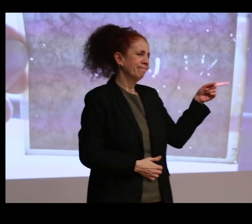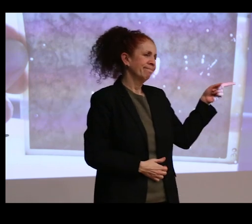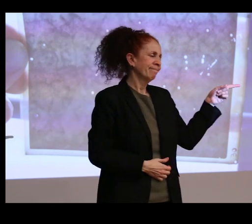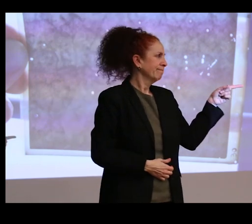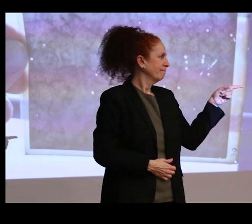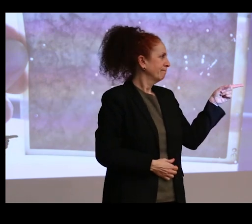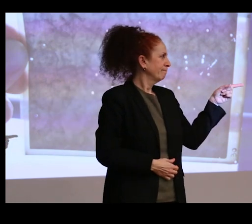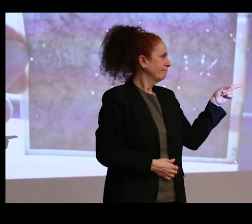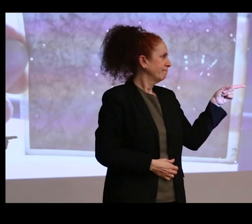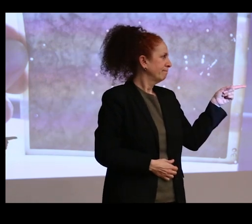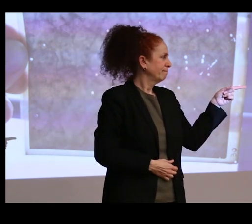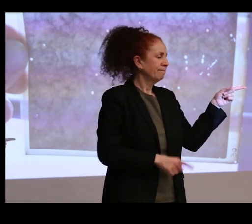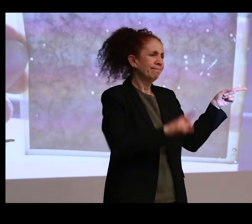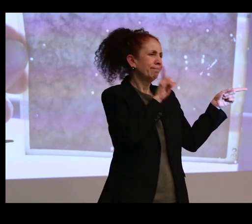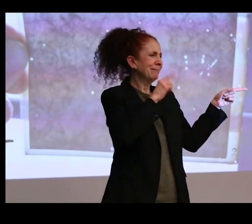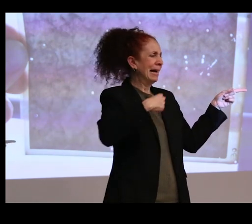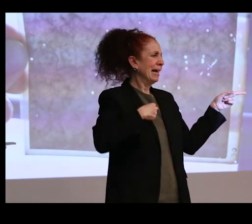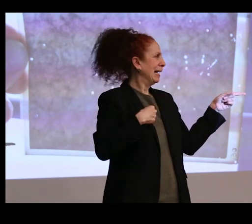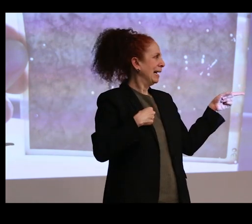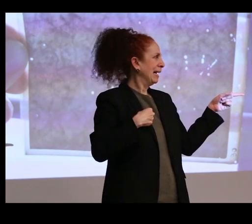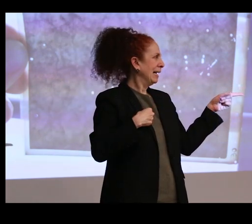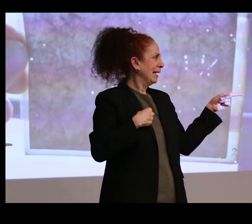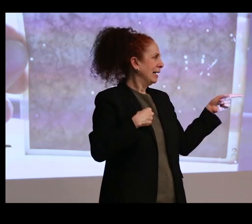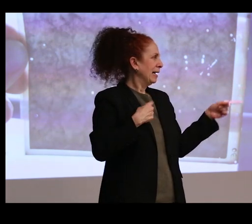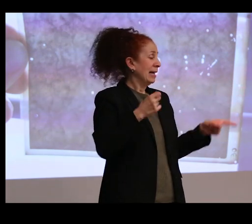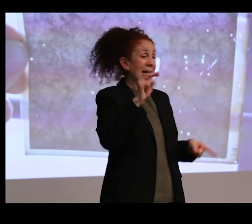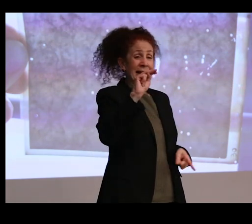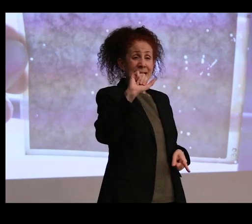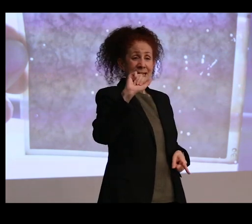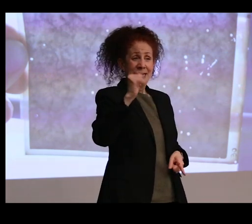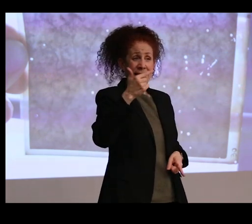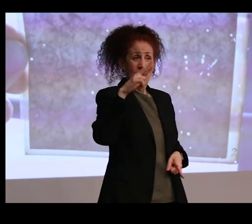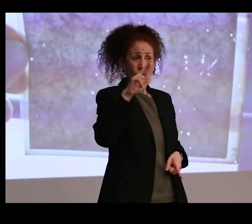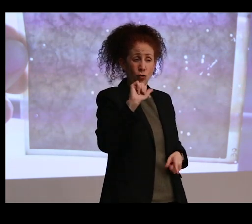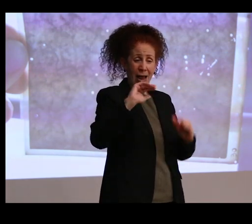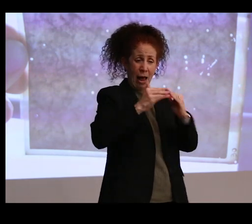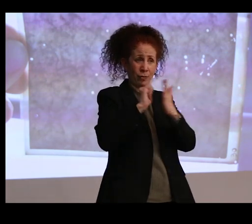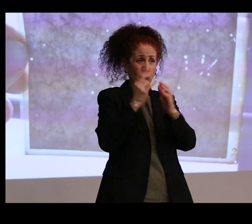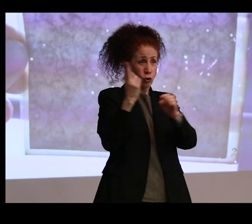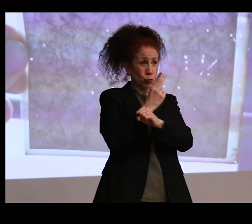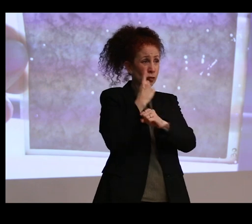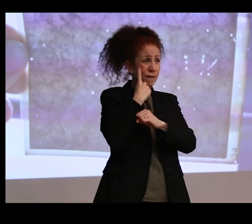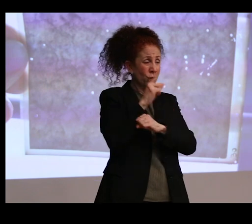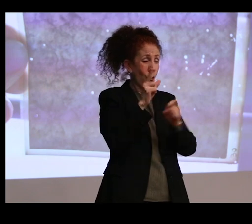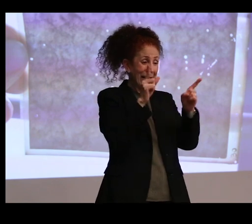I'm not sure I've really seen how NAGPRA is used specifically for Indian religious objects.